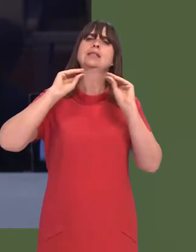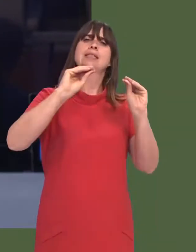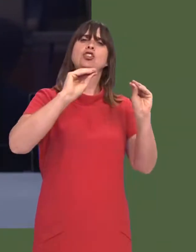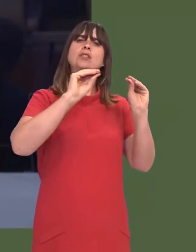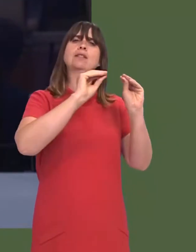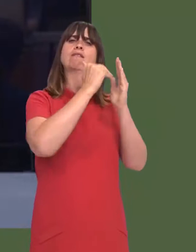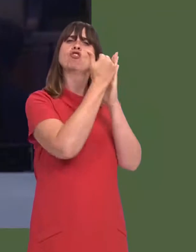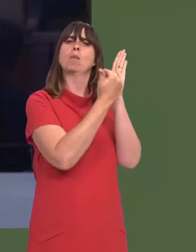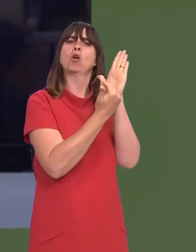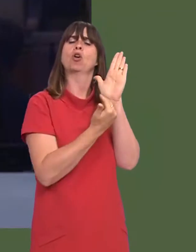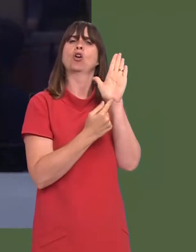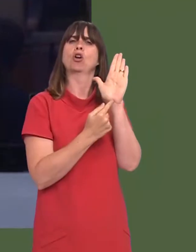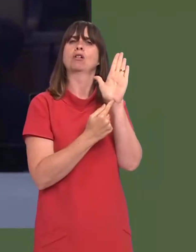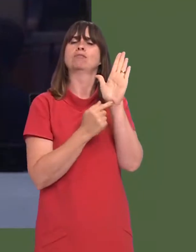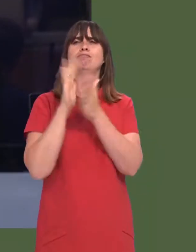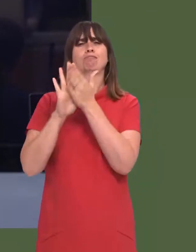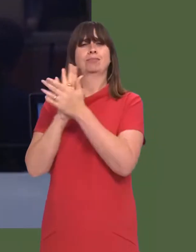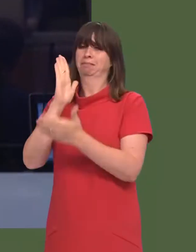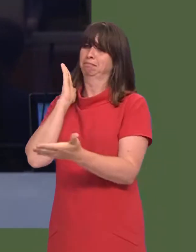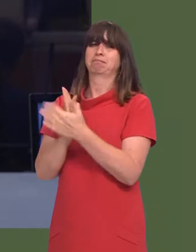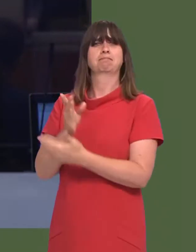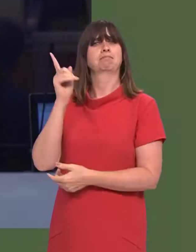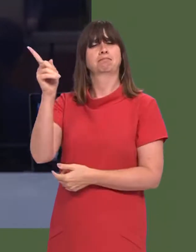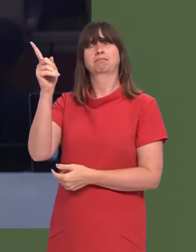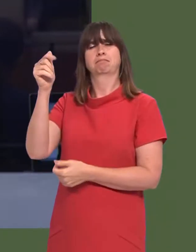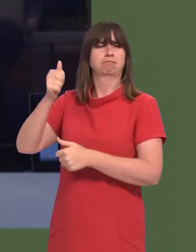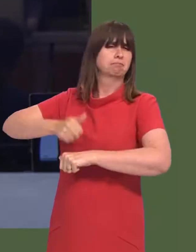excellence framework, which is a wonderful result, confirming that Bangor University